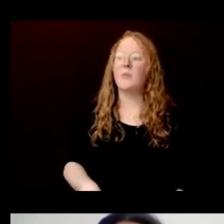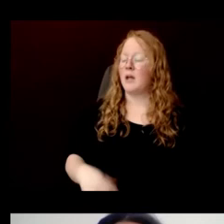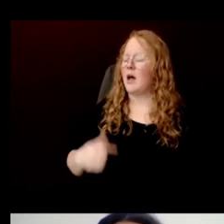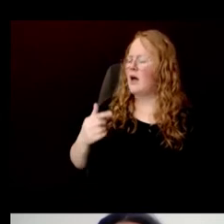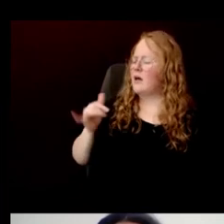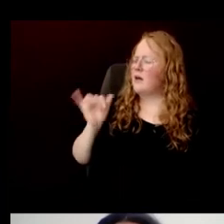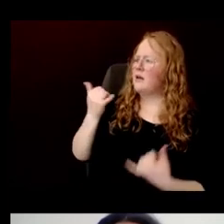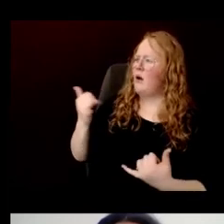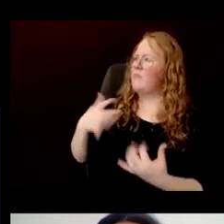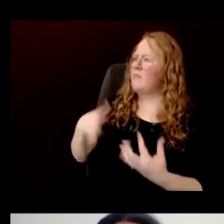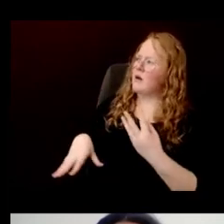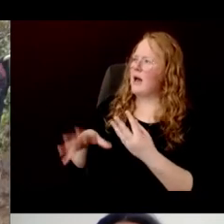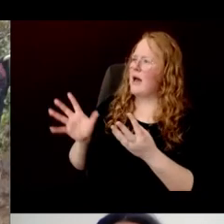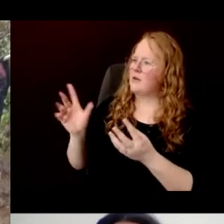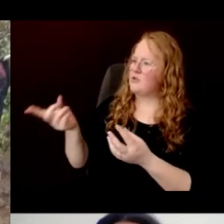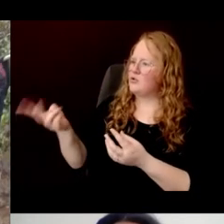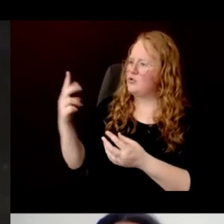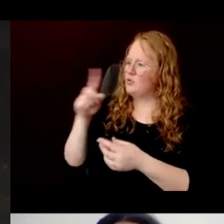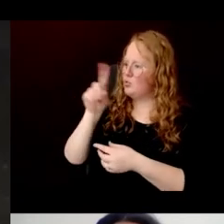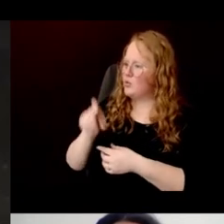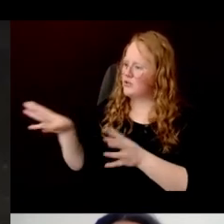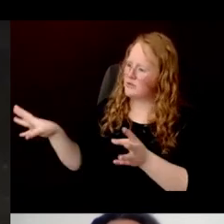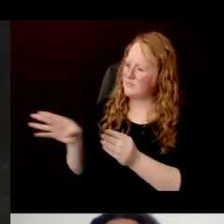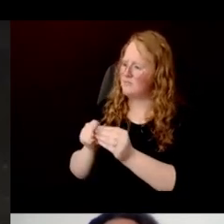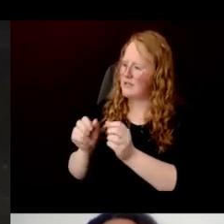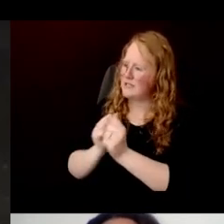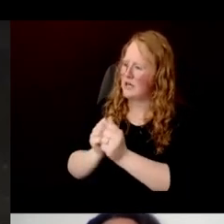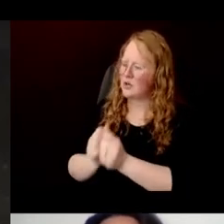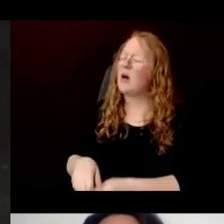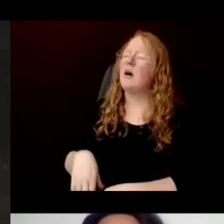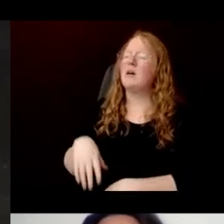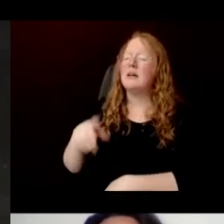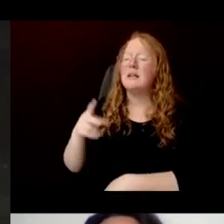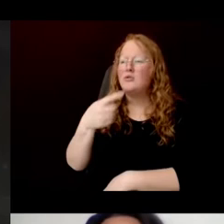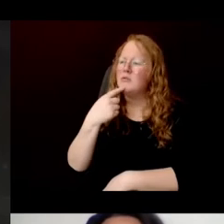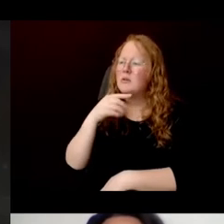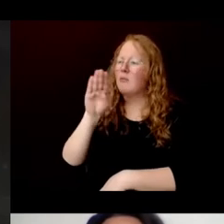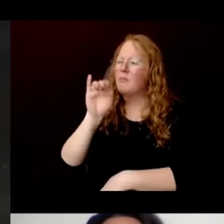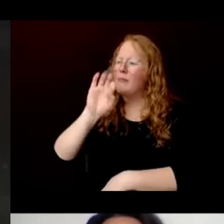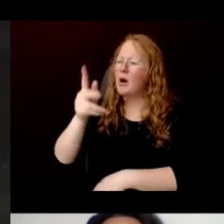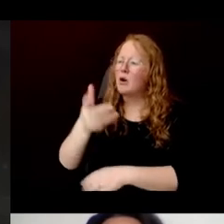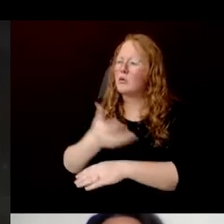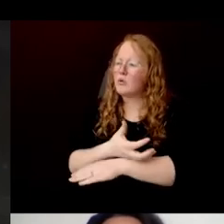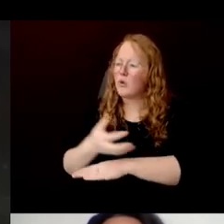"Does removing the bark kill a tree, and how do they ensure sustainable use of plants for paper making?"